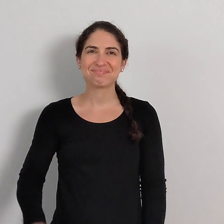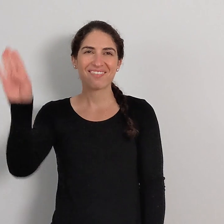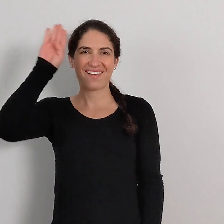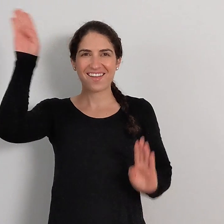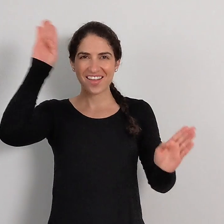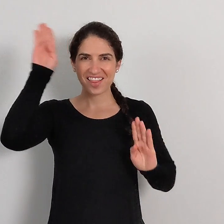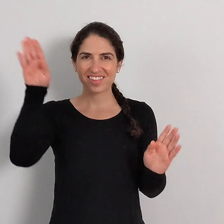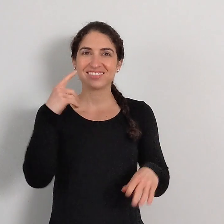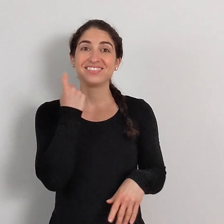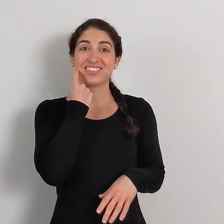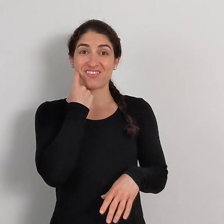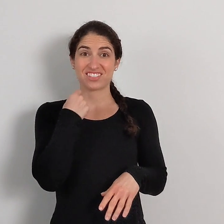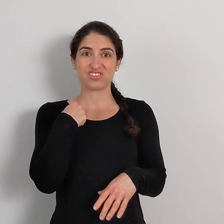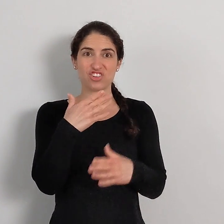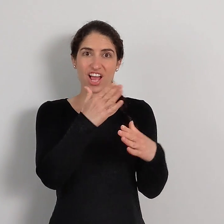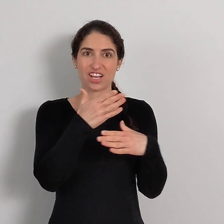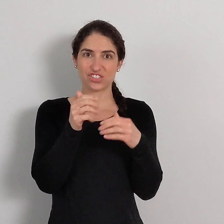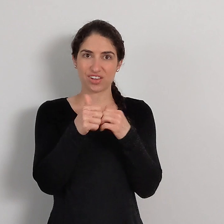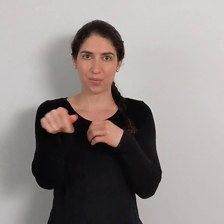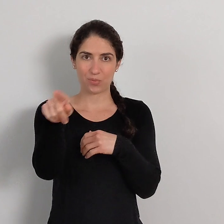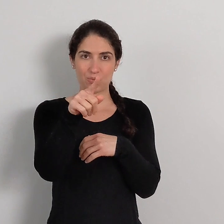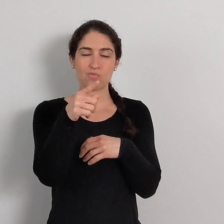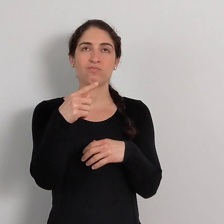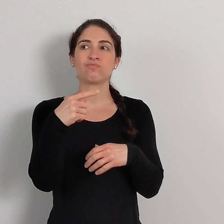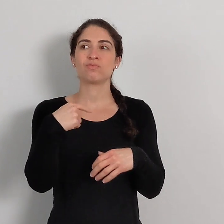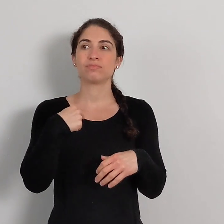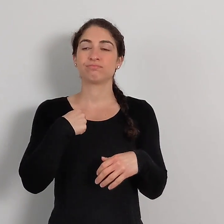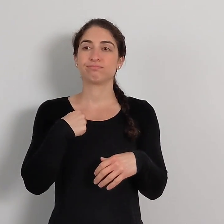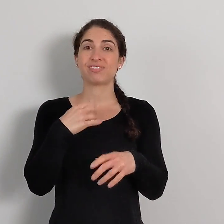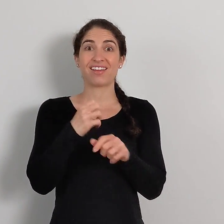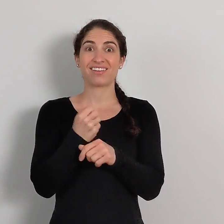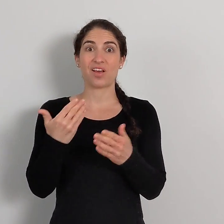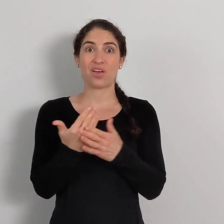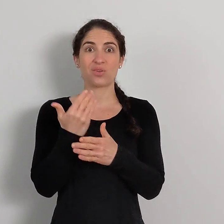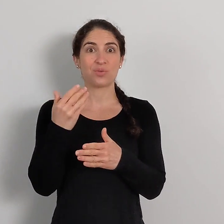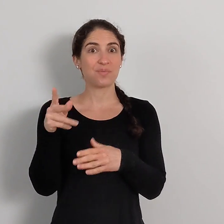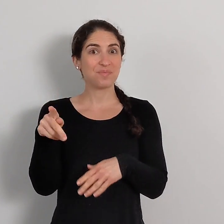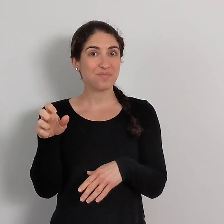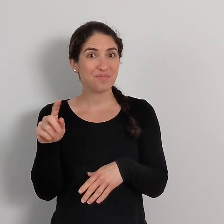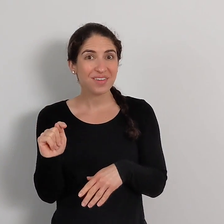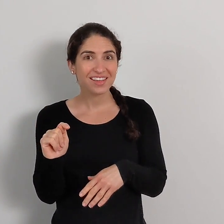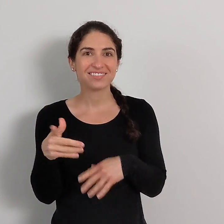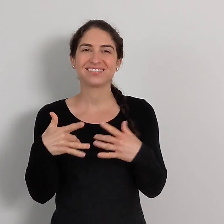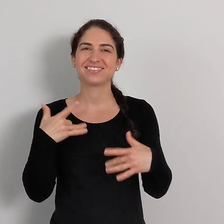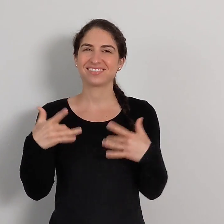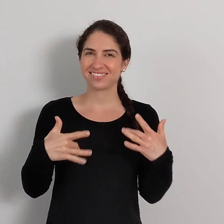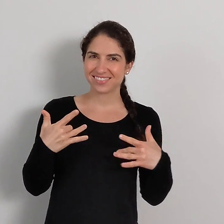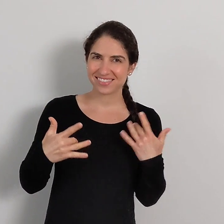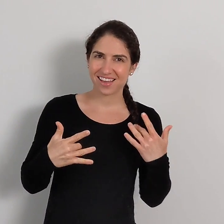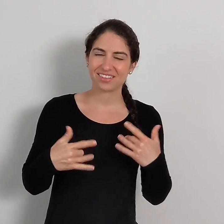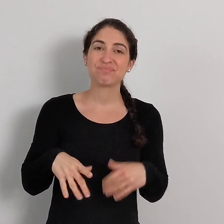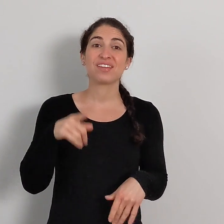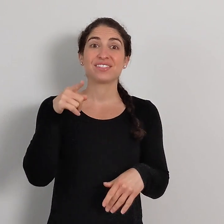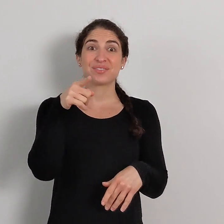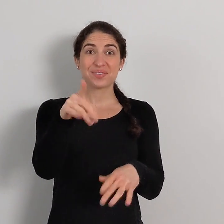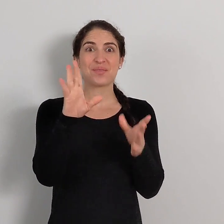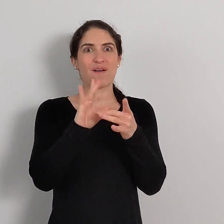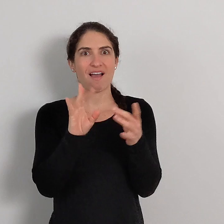Hello, recently I shared with you that I got a new pet! I'm so excited about it.